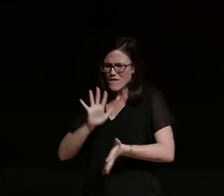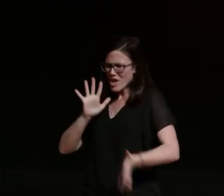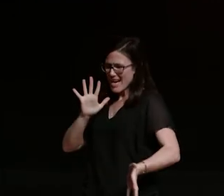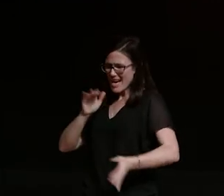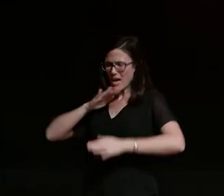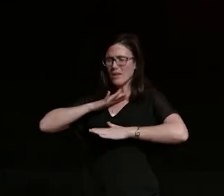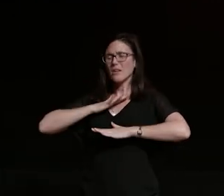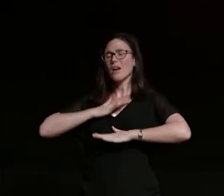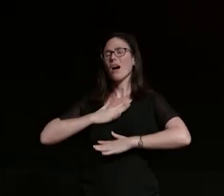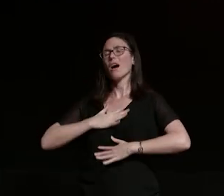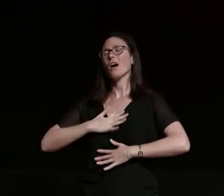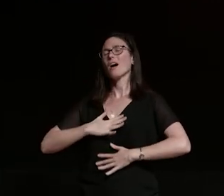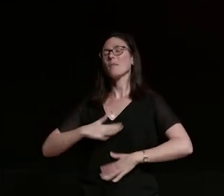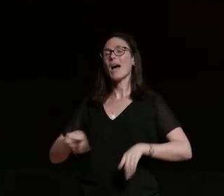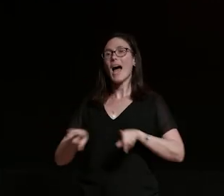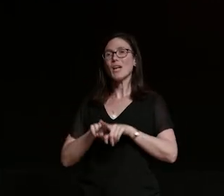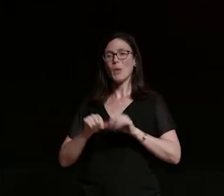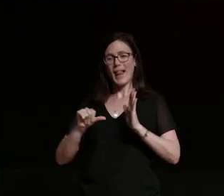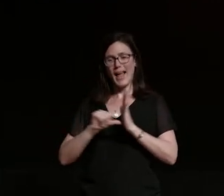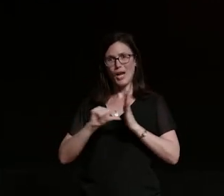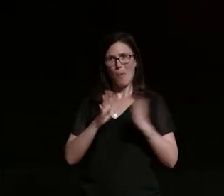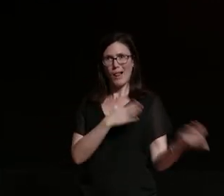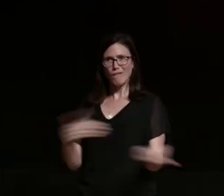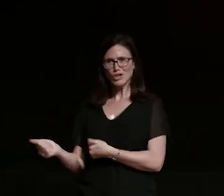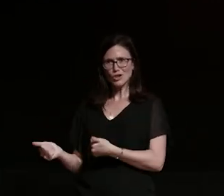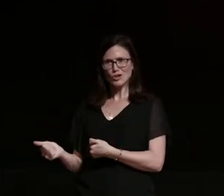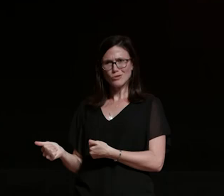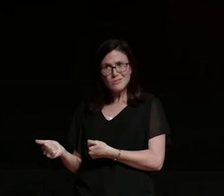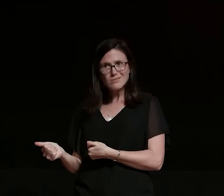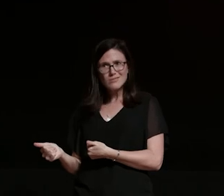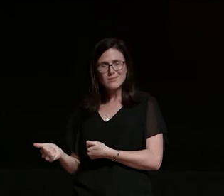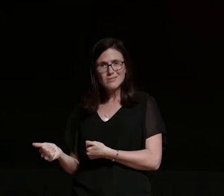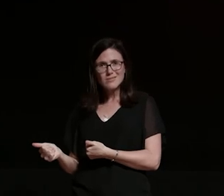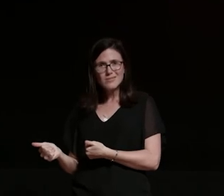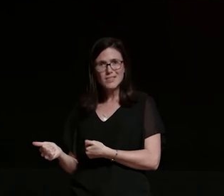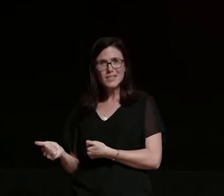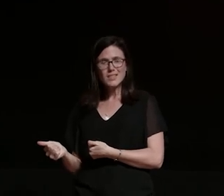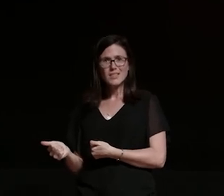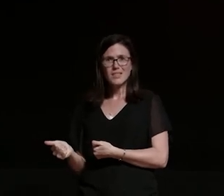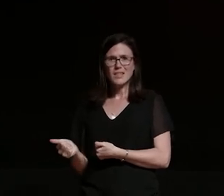importantly economically efficient don't let anybody hold you back